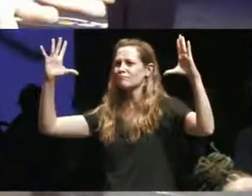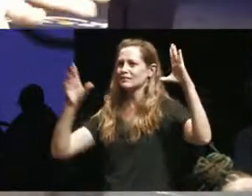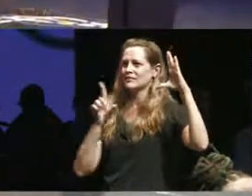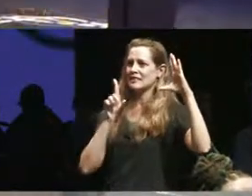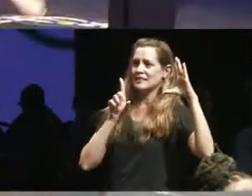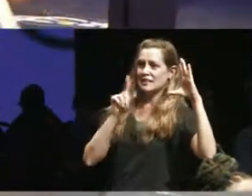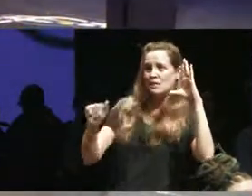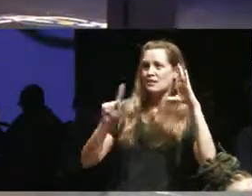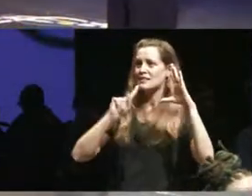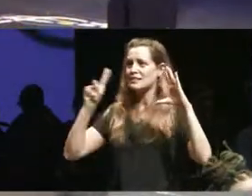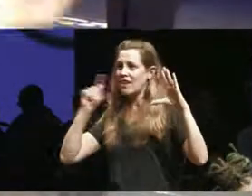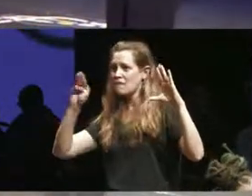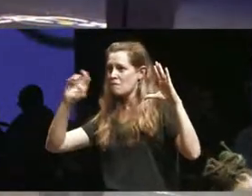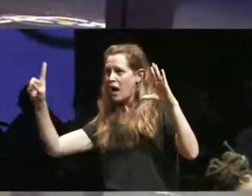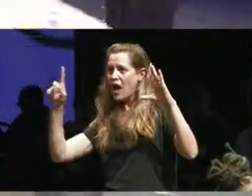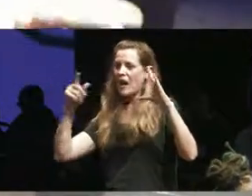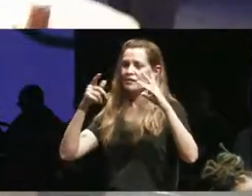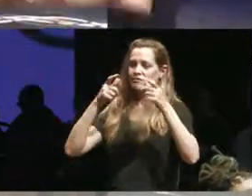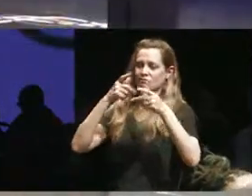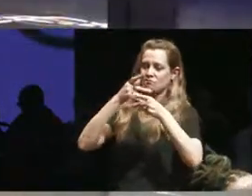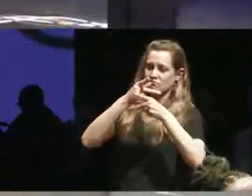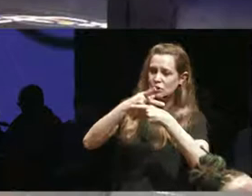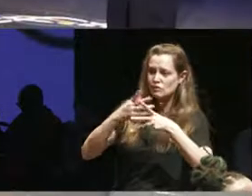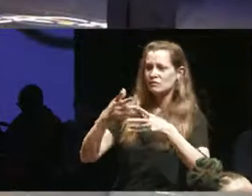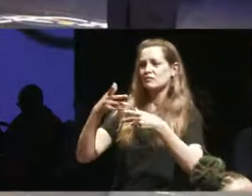practitioners and directors and writers that were making sure that we're